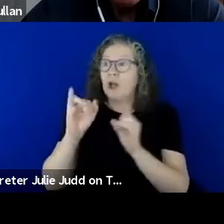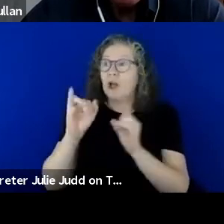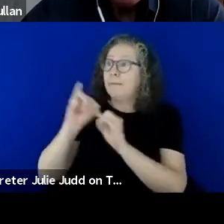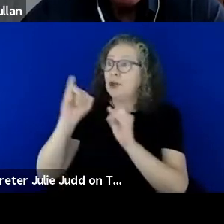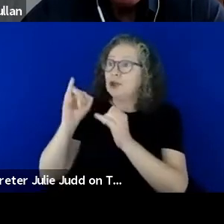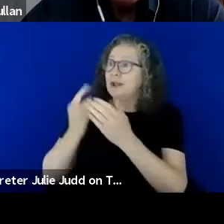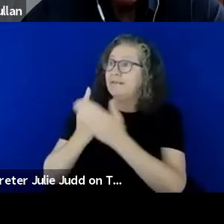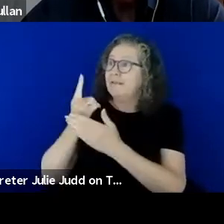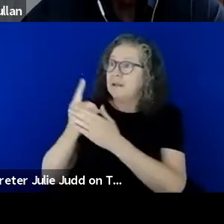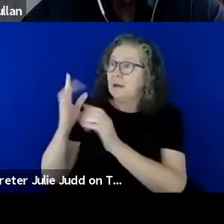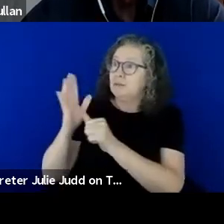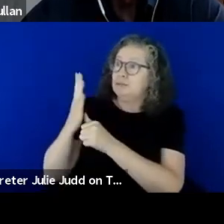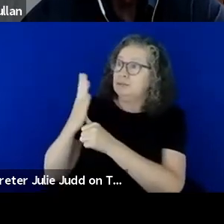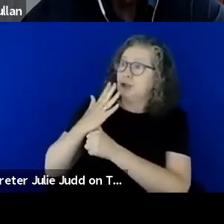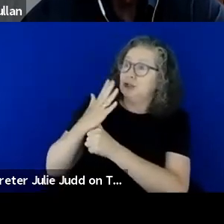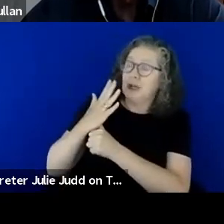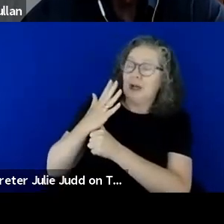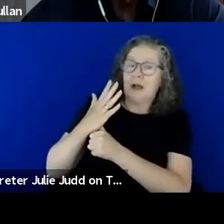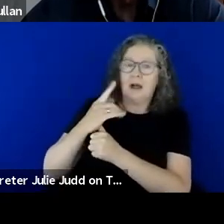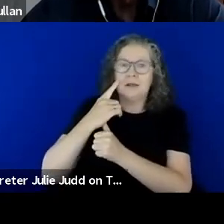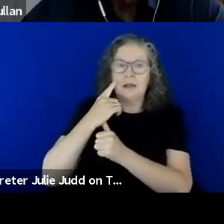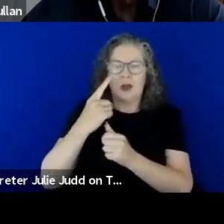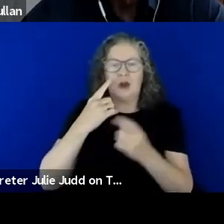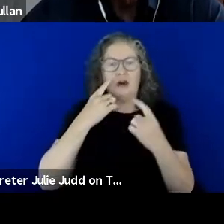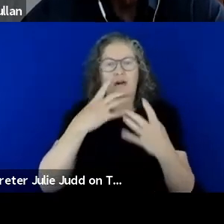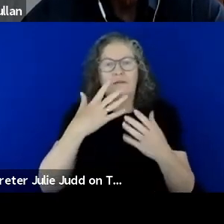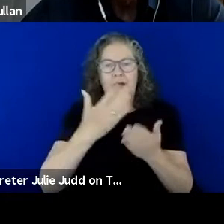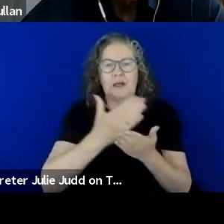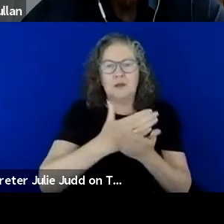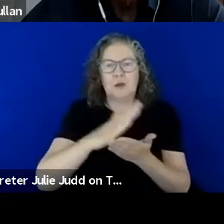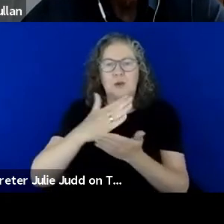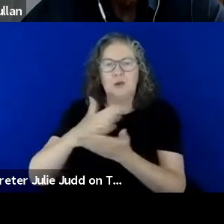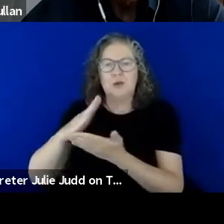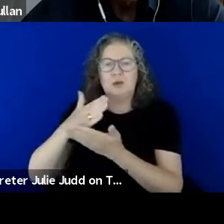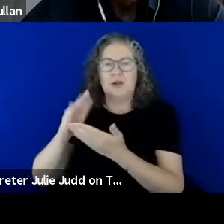we see too often the exclusion of information for people with disability in everyday life.